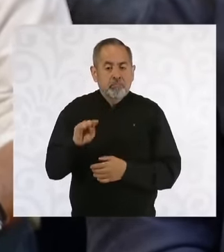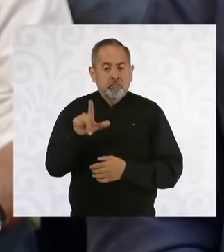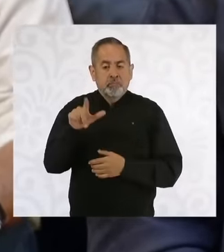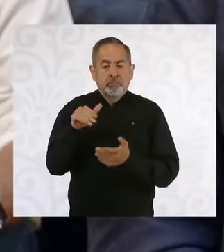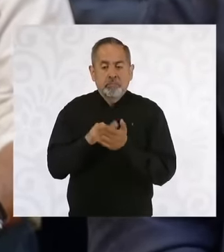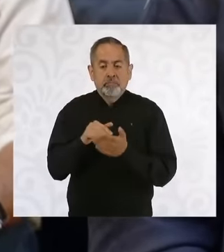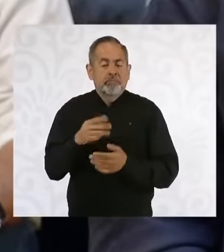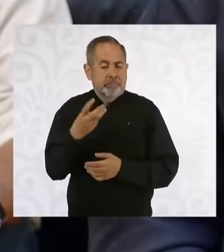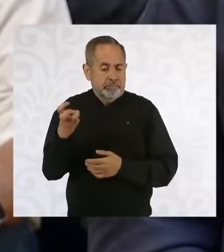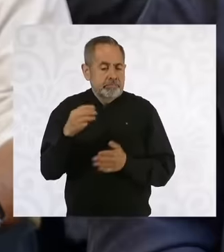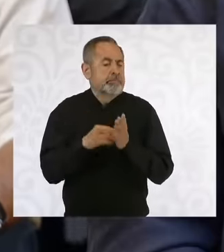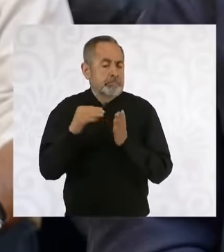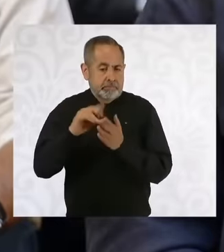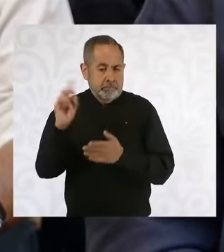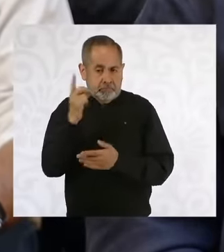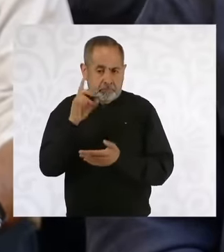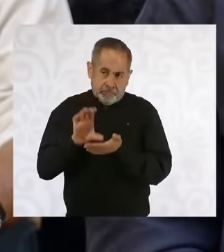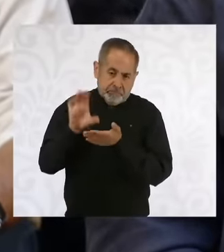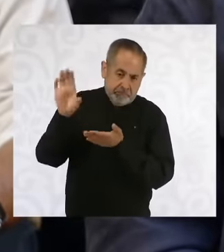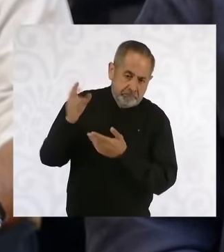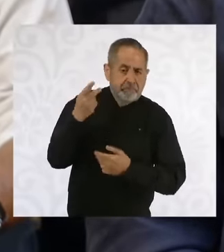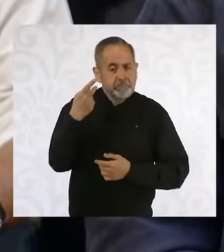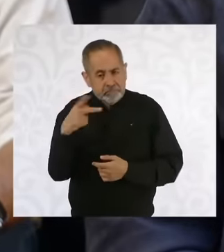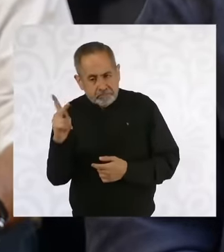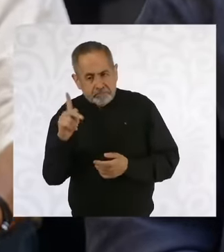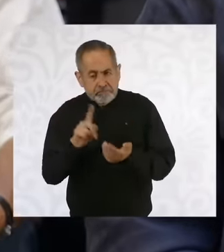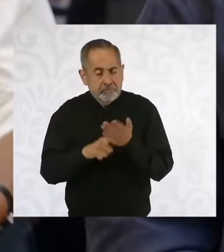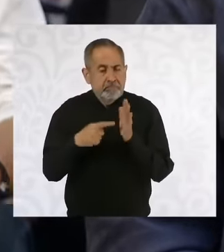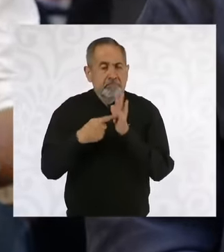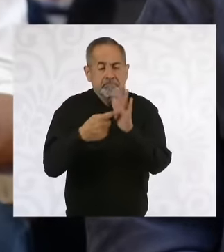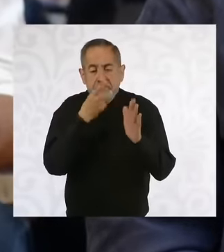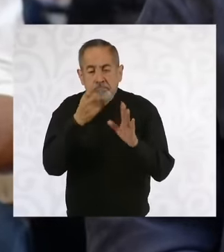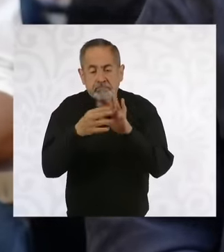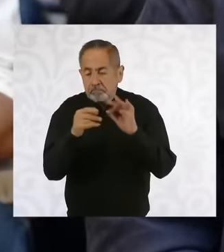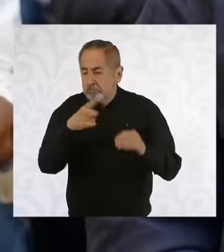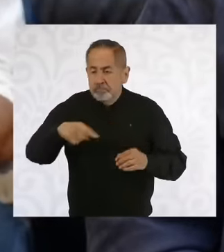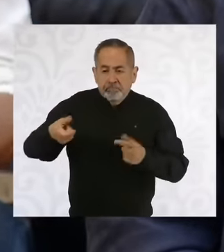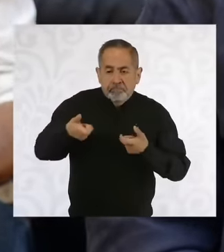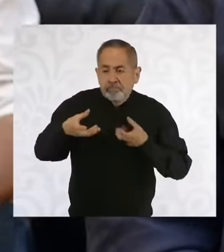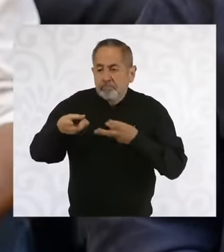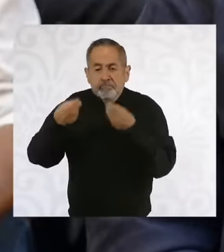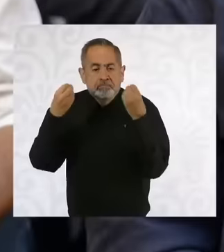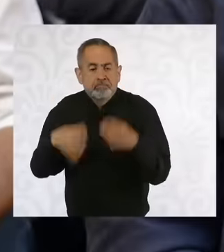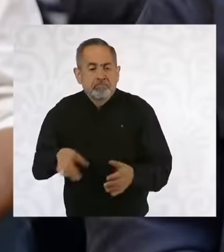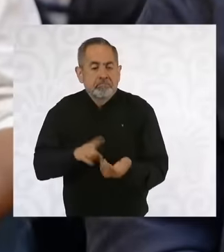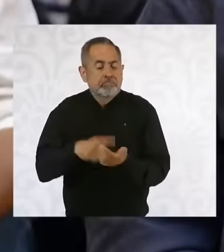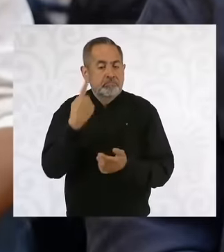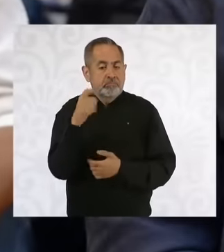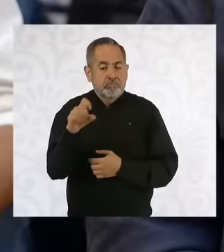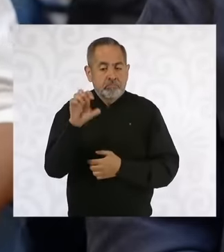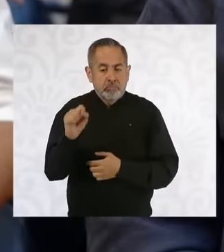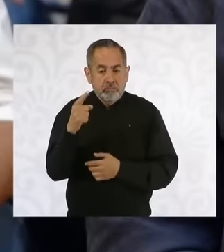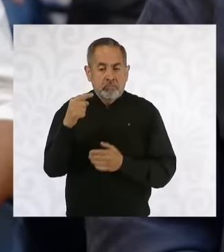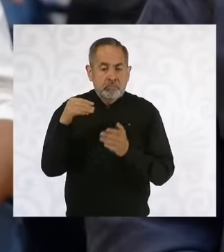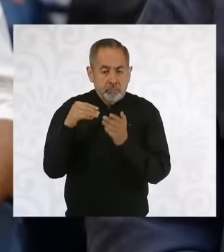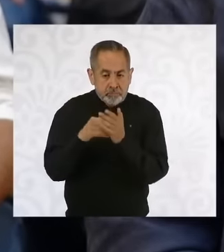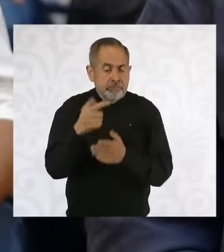billion dollars. However, it receives a loss in its operations of more than 161,000 pesos. In